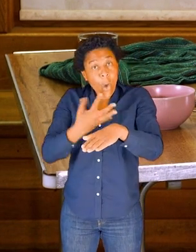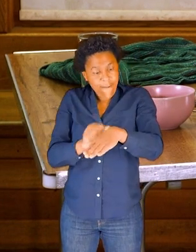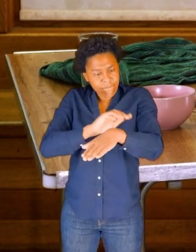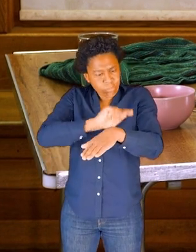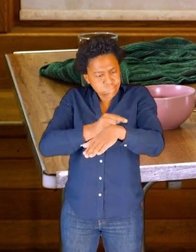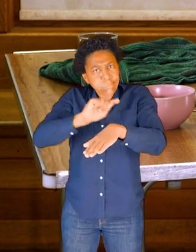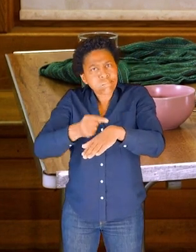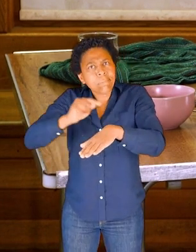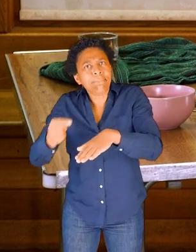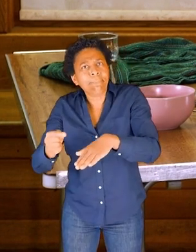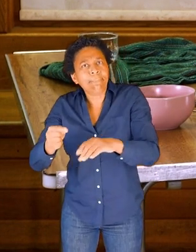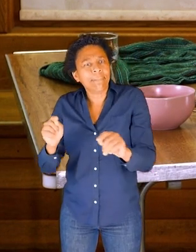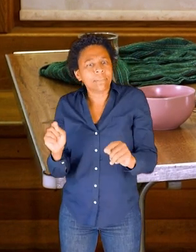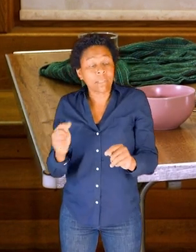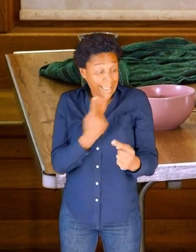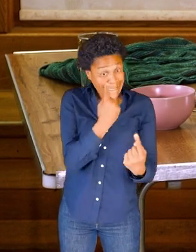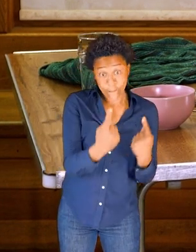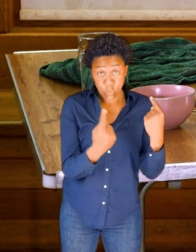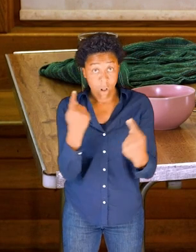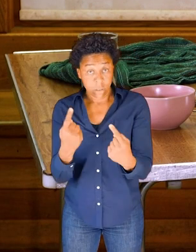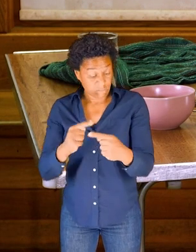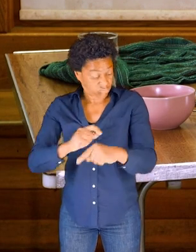And every bone will feel very different.